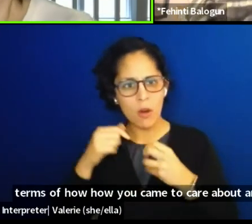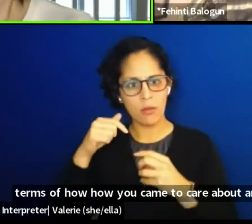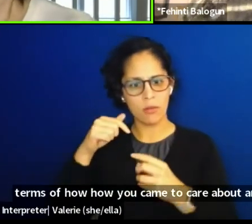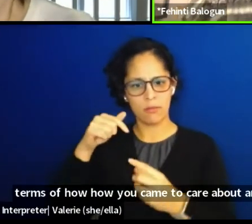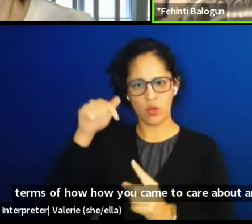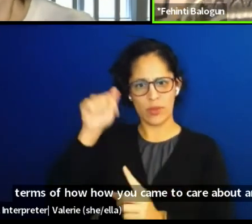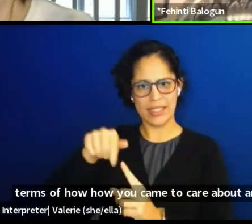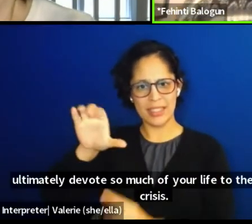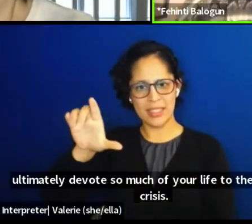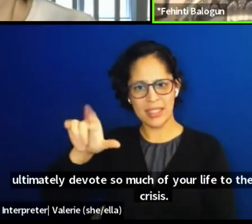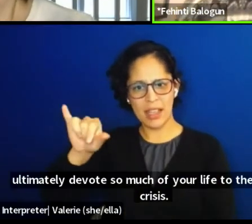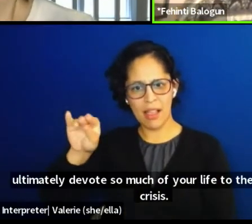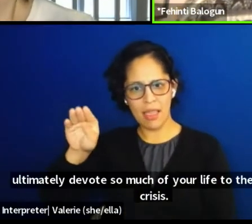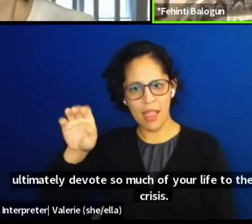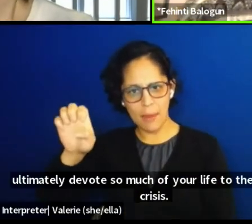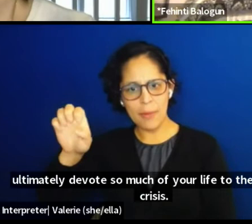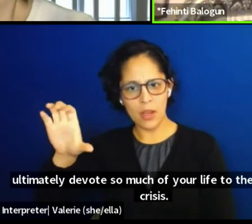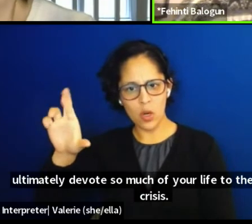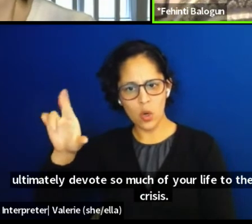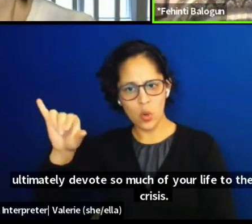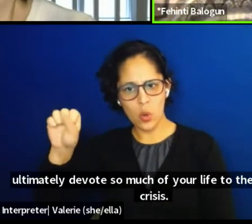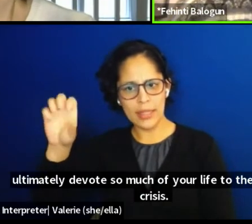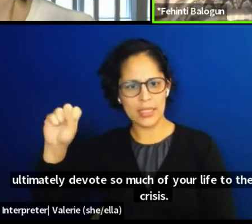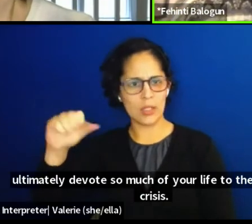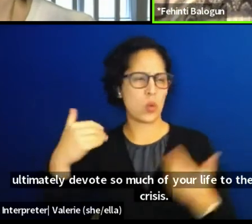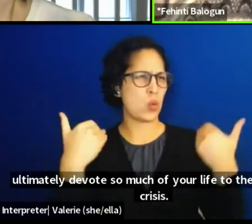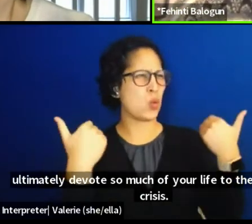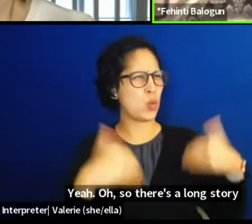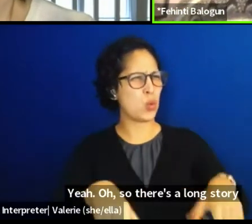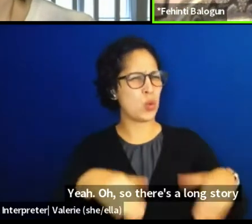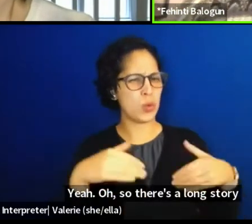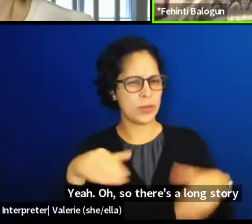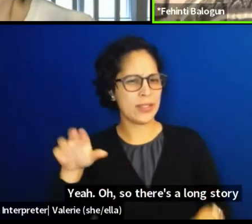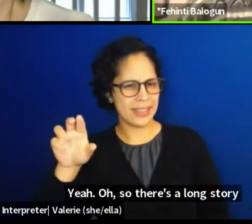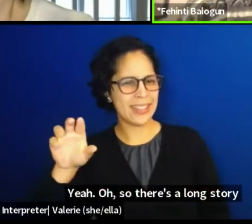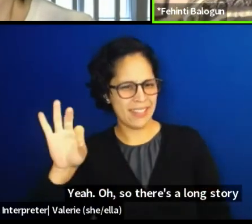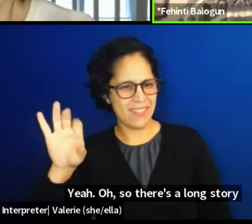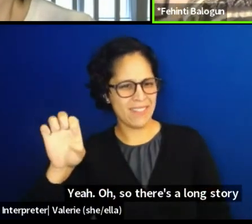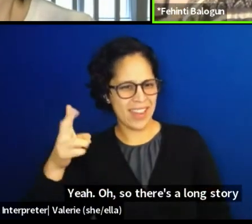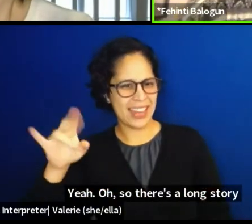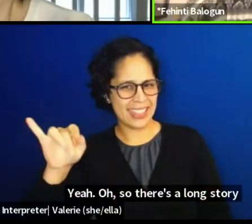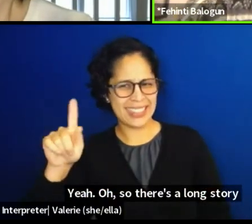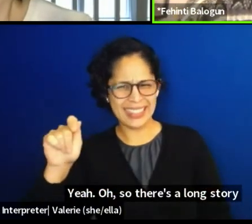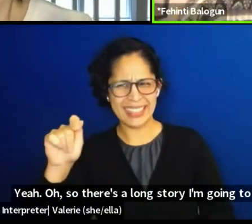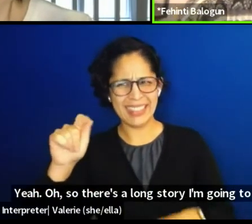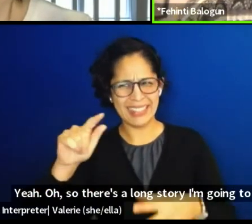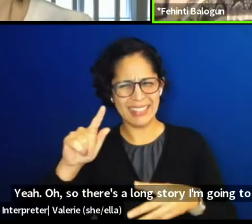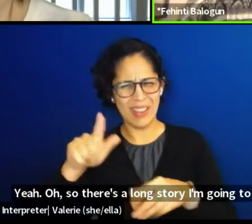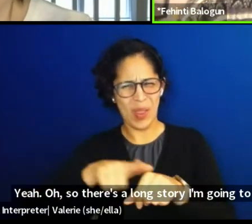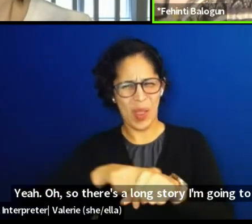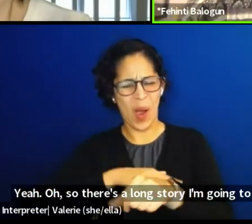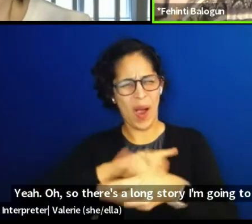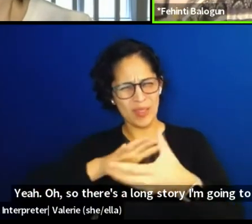Yeah, oh, that's a long story. I'm gonna make it as brief as I possibly can.